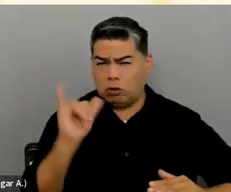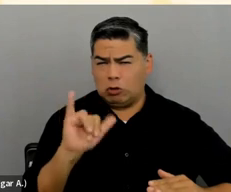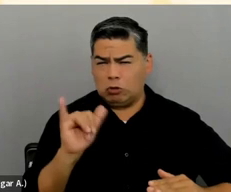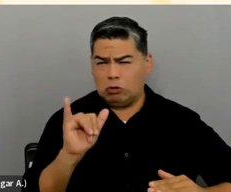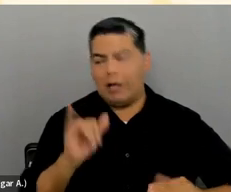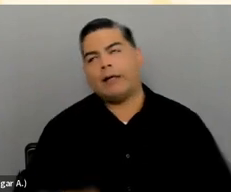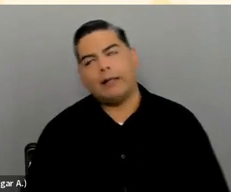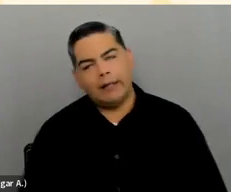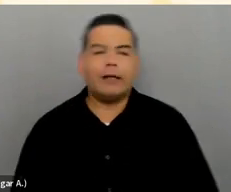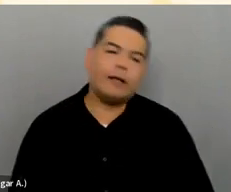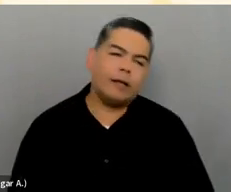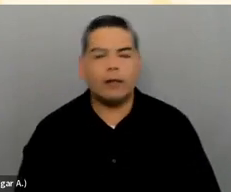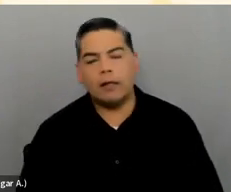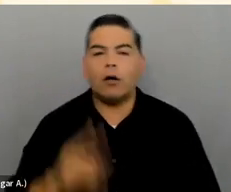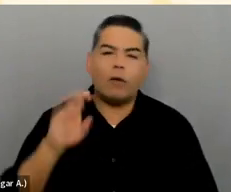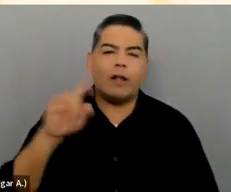Yes, it's not ideal.